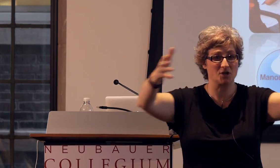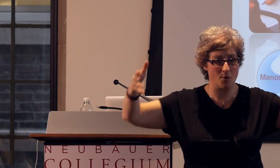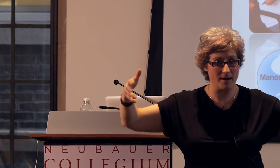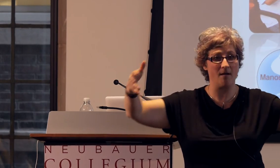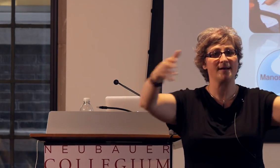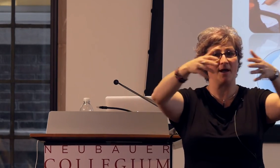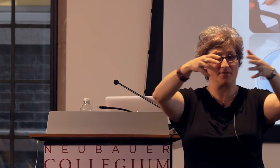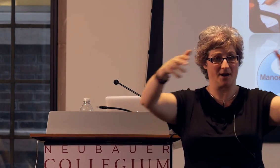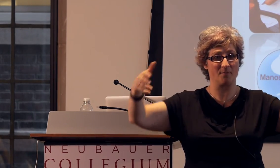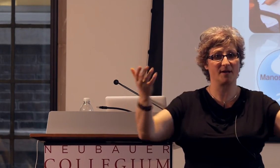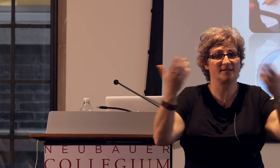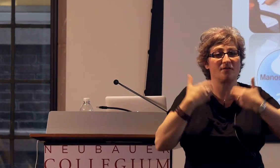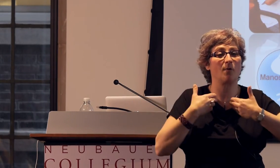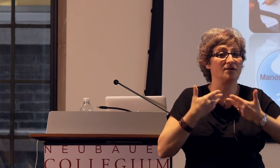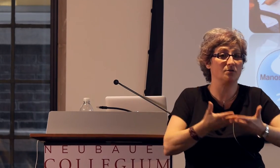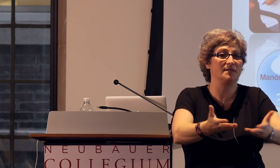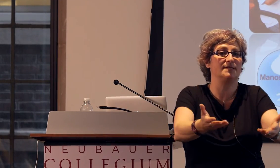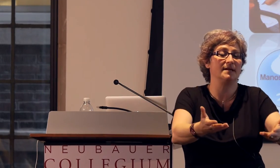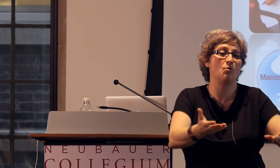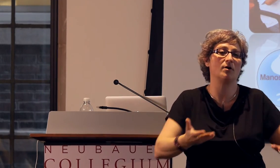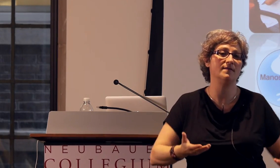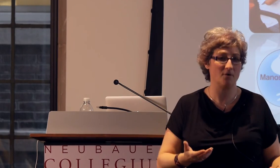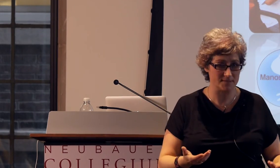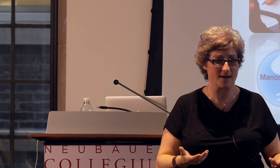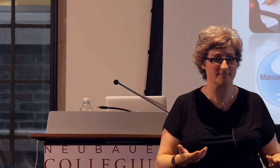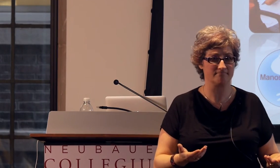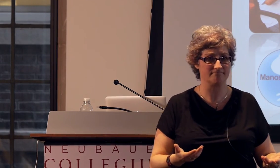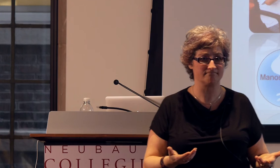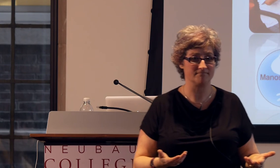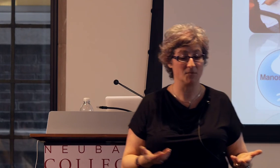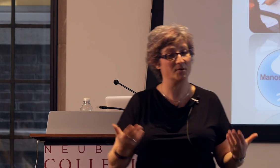going on out there, because otherwise, you would see more in the homesign.